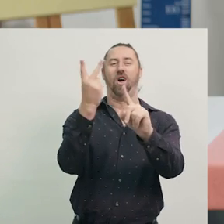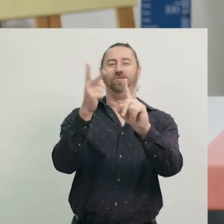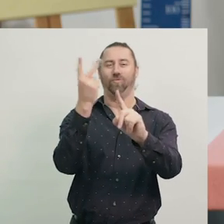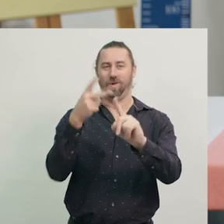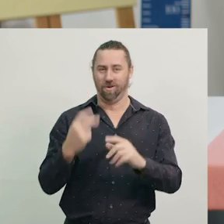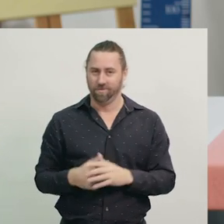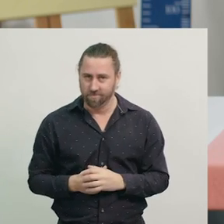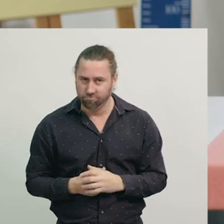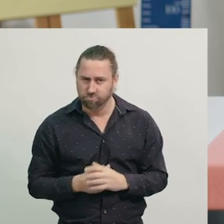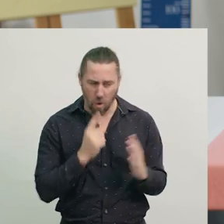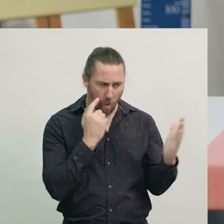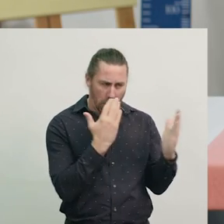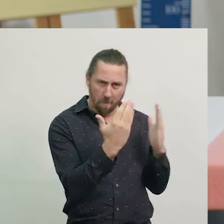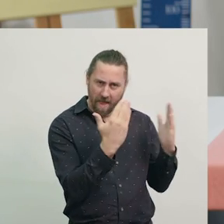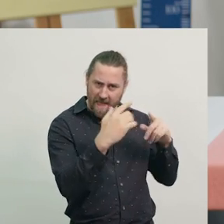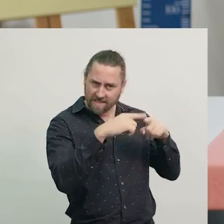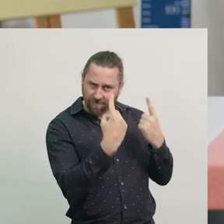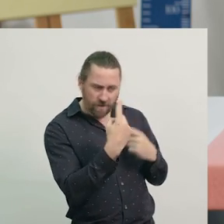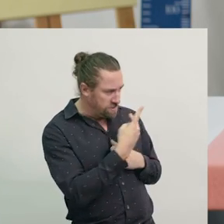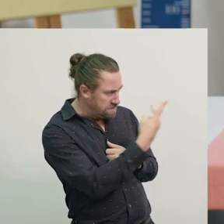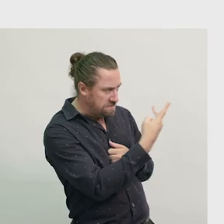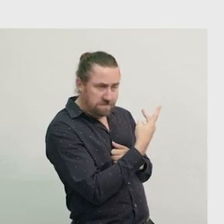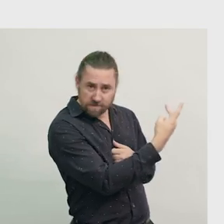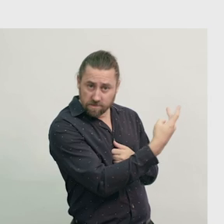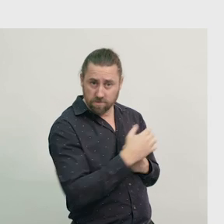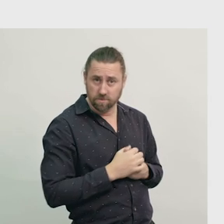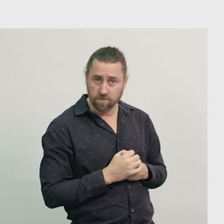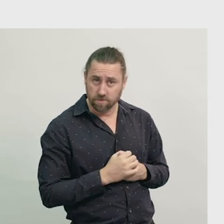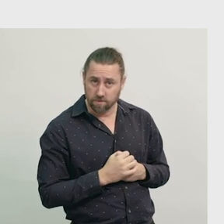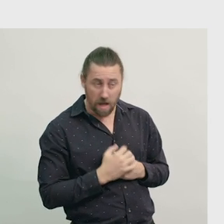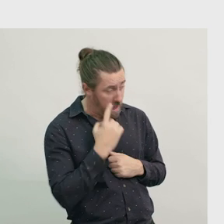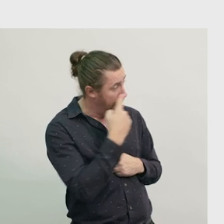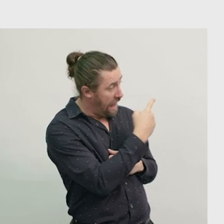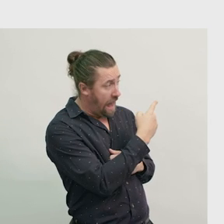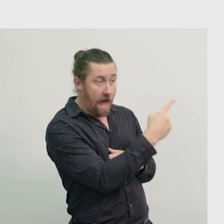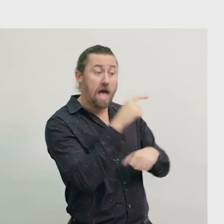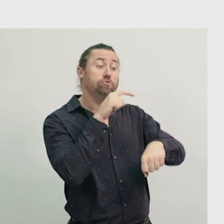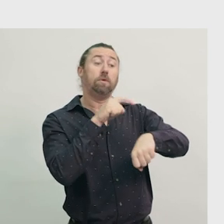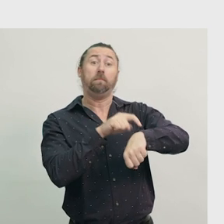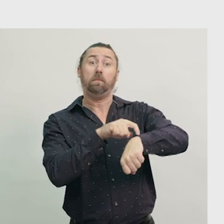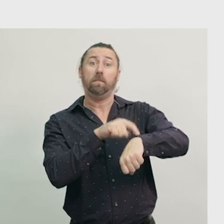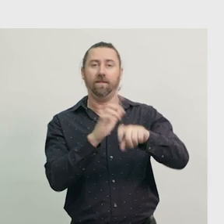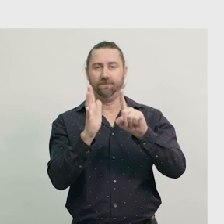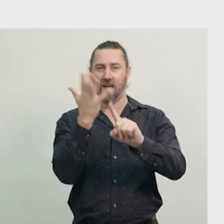Let's compare an analogue clock and a digital clock side by side. Both these clocks are showing 5 o’clock.